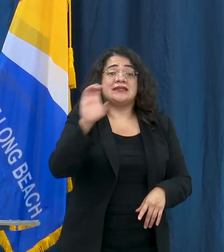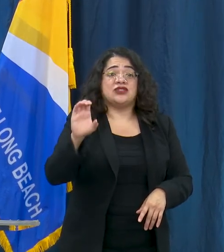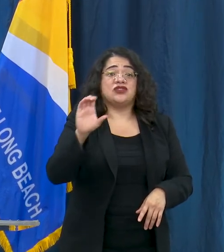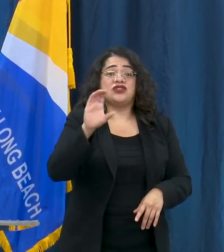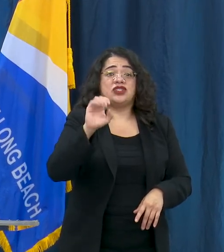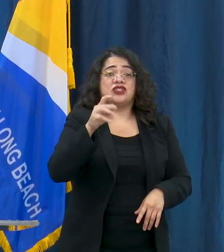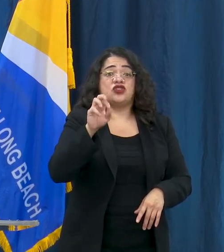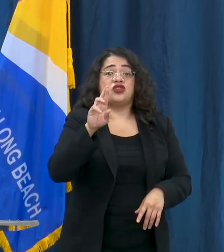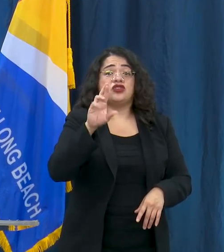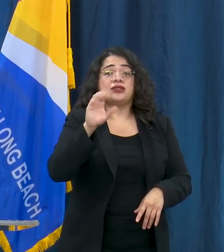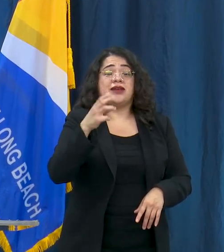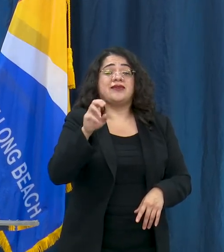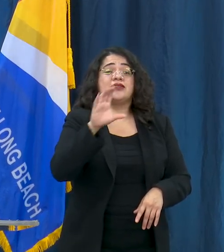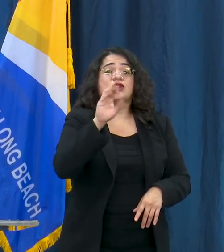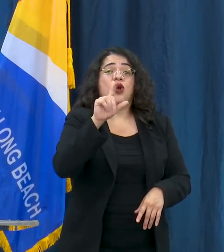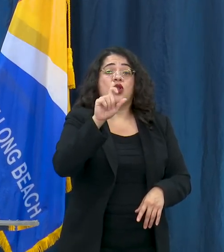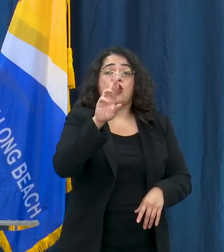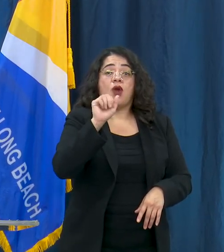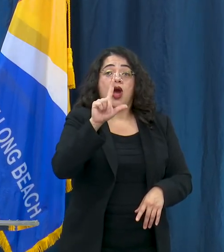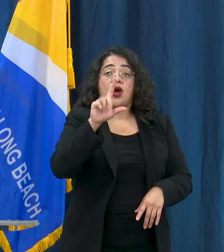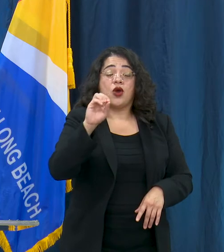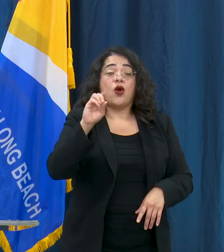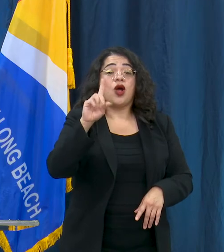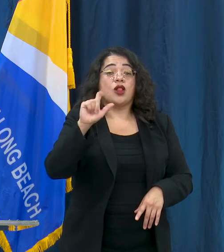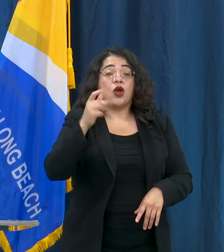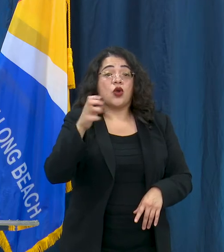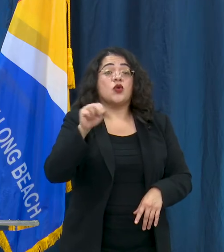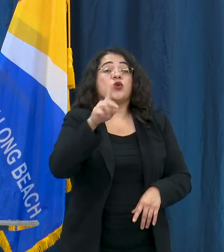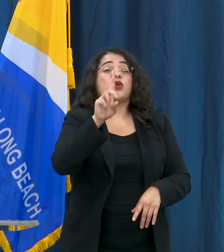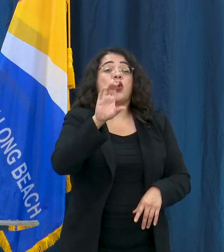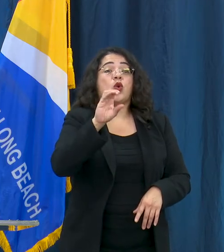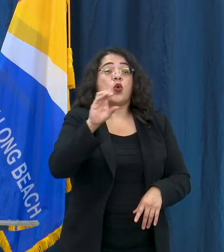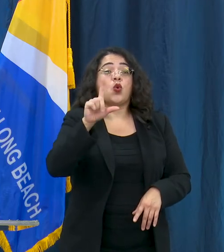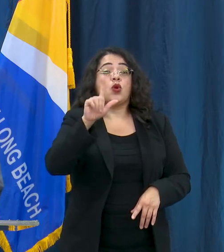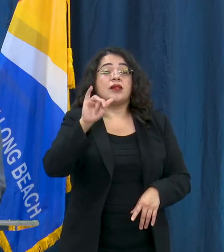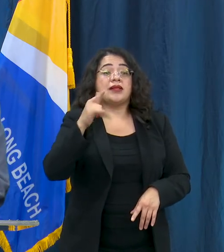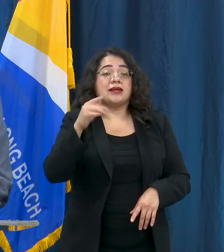Lagoon, Coolidge, Drake Park, El Dorado,